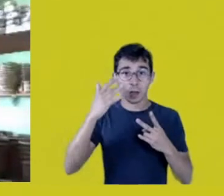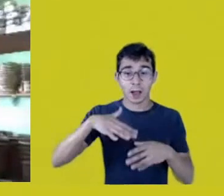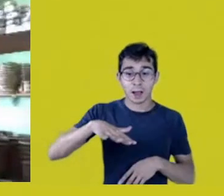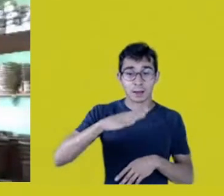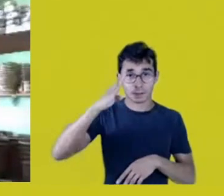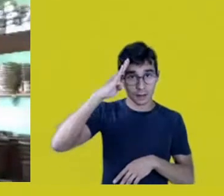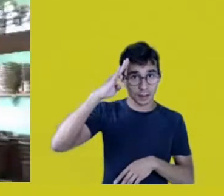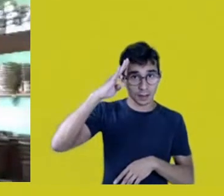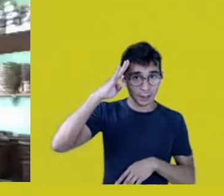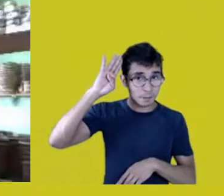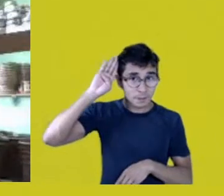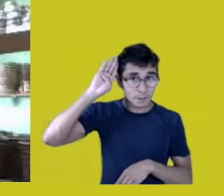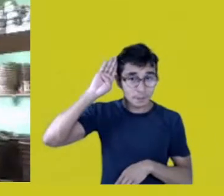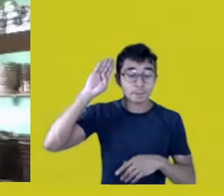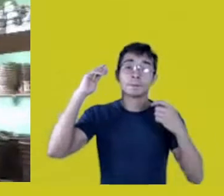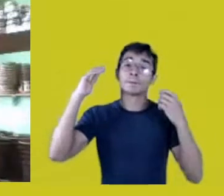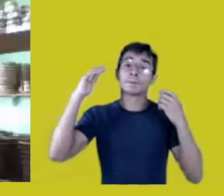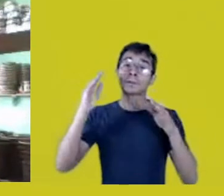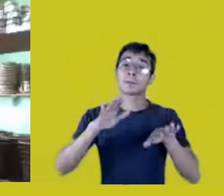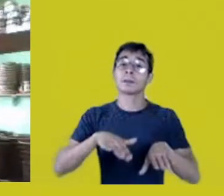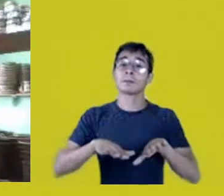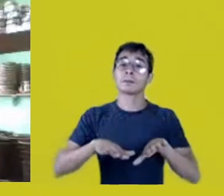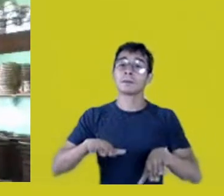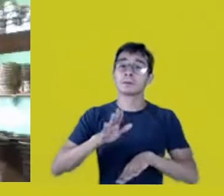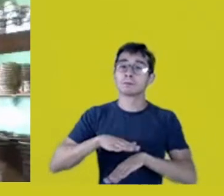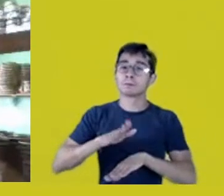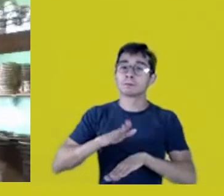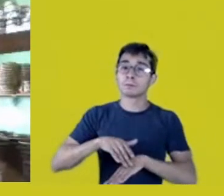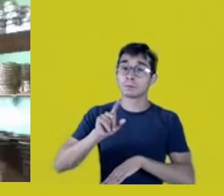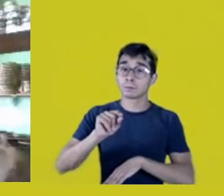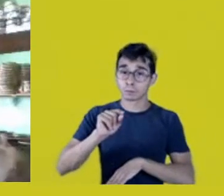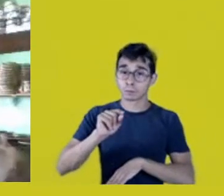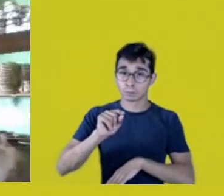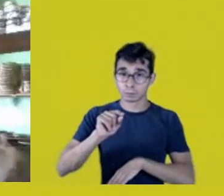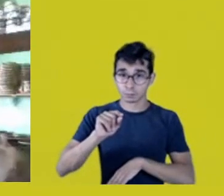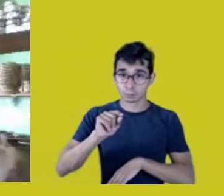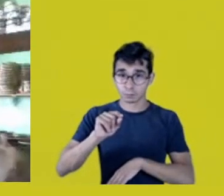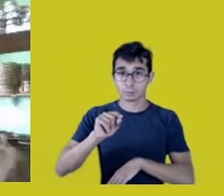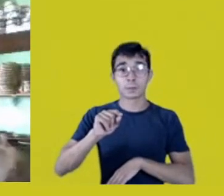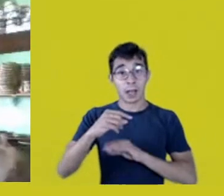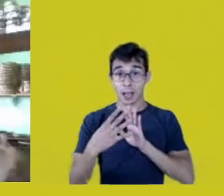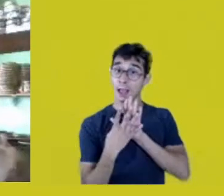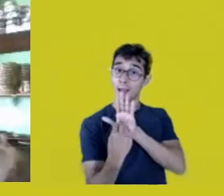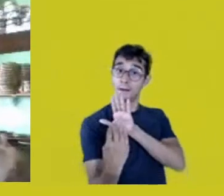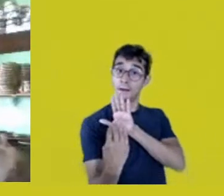we end up being a reference to our parents and grandparents